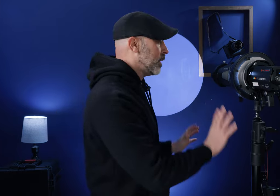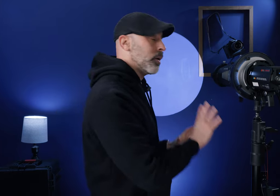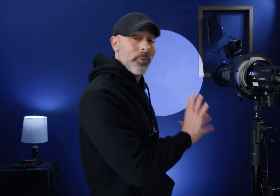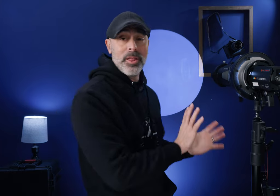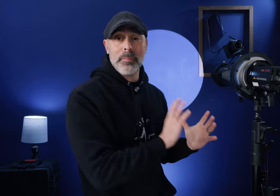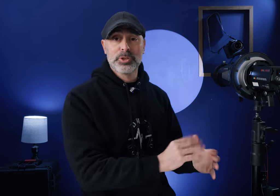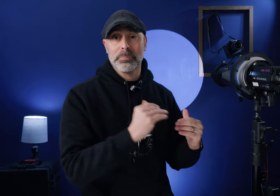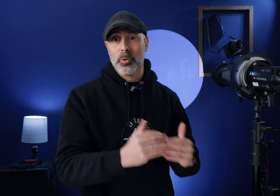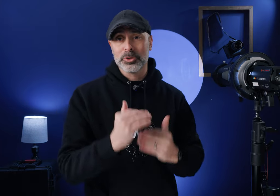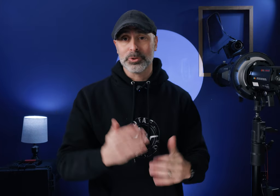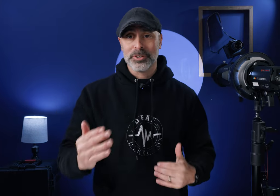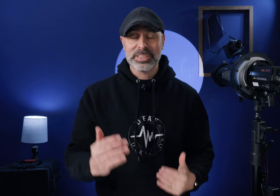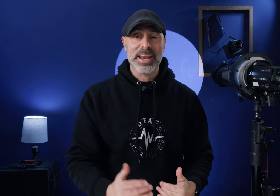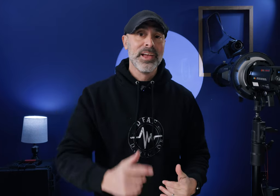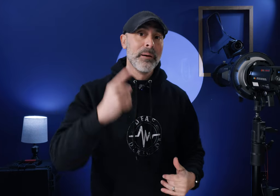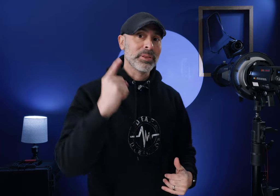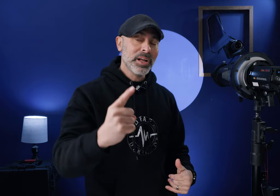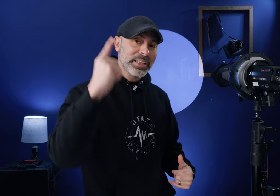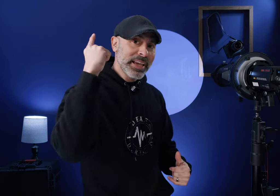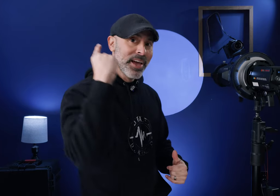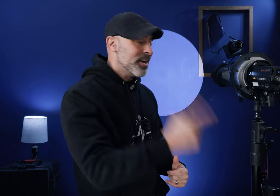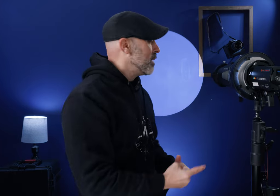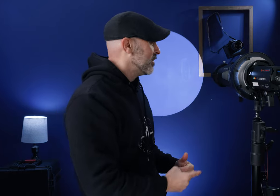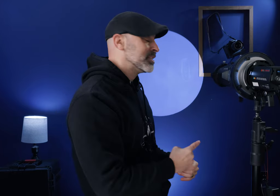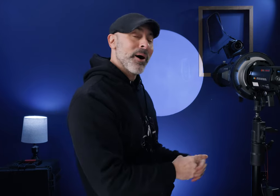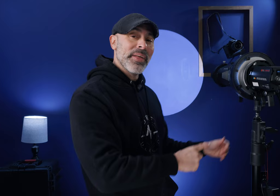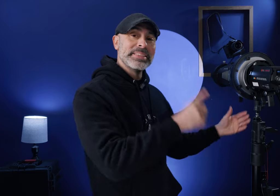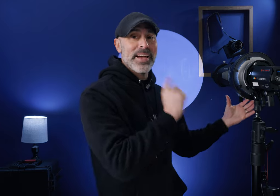make it one of the most important tools under the set but luckily man these spotlights have